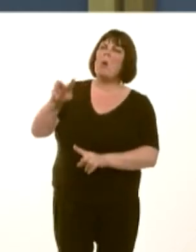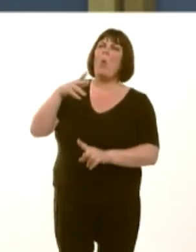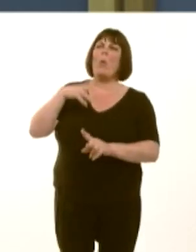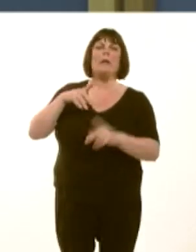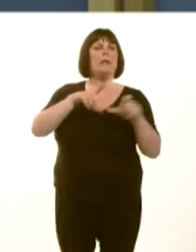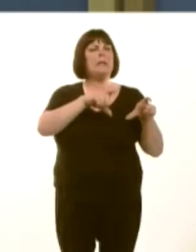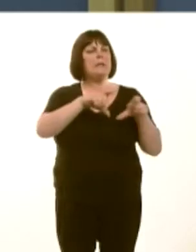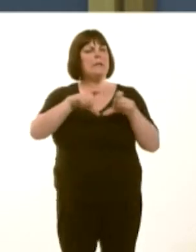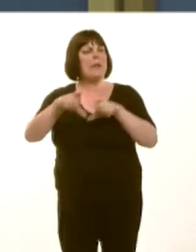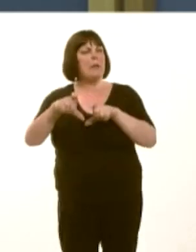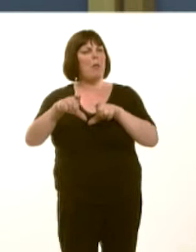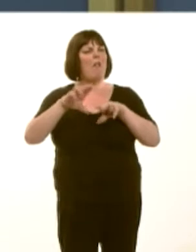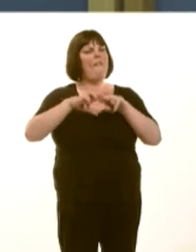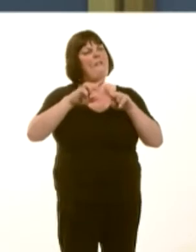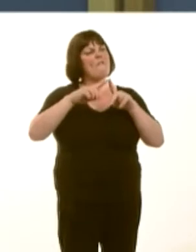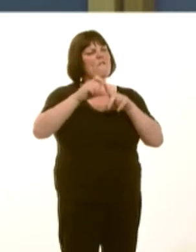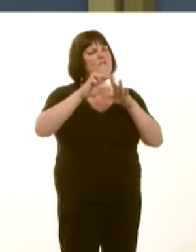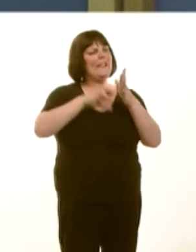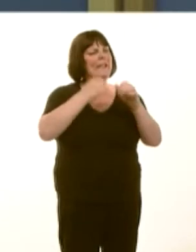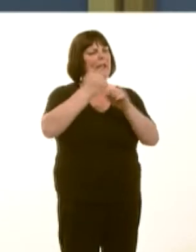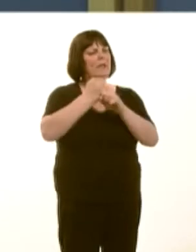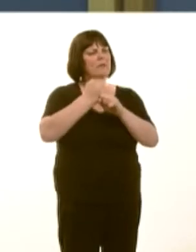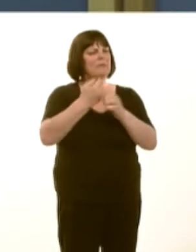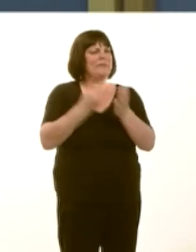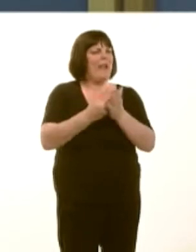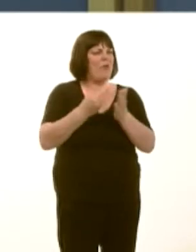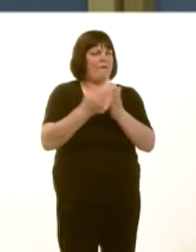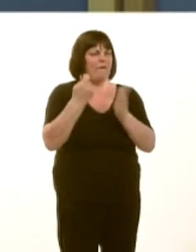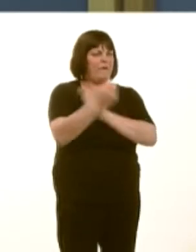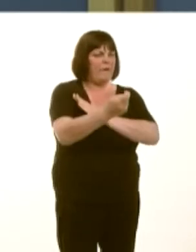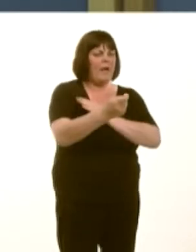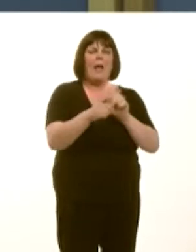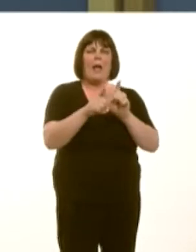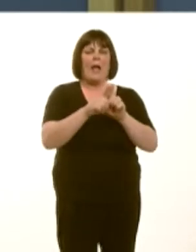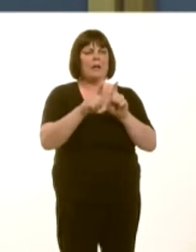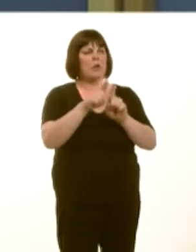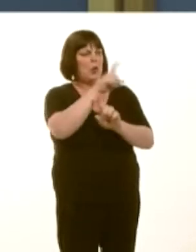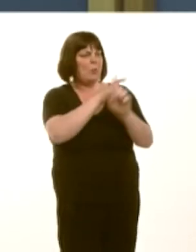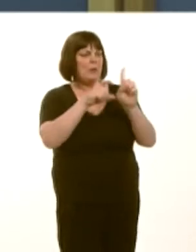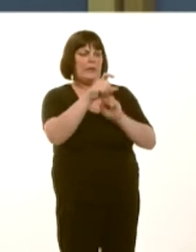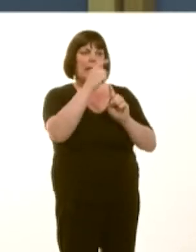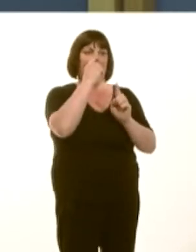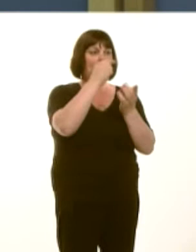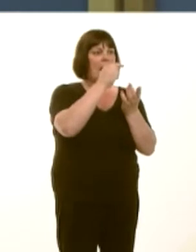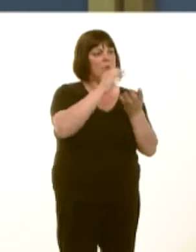tariff and the right of communities to sell, as well as produce, their own energy.